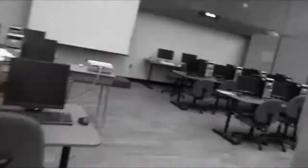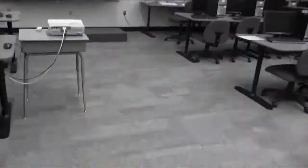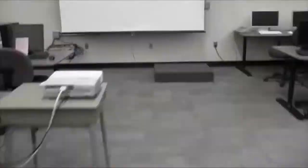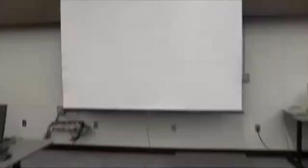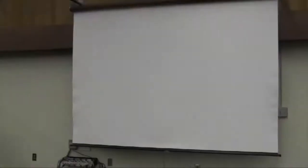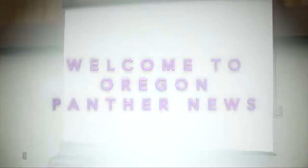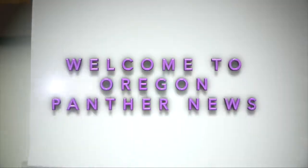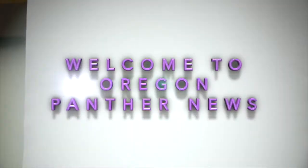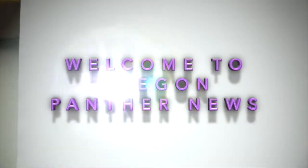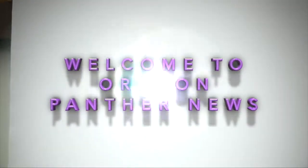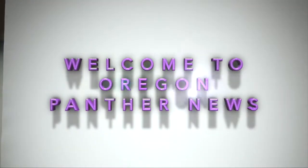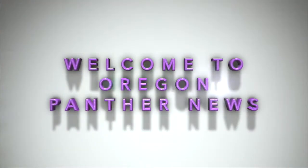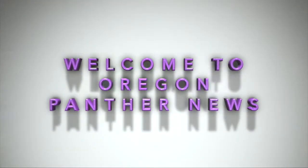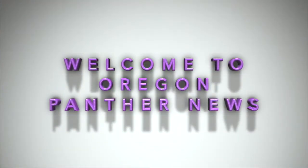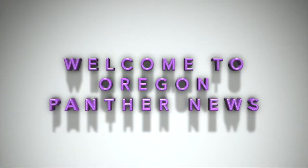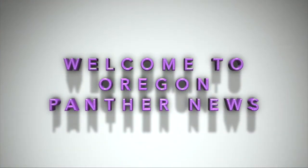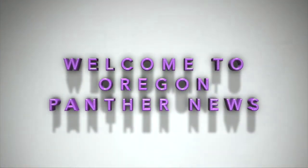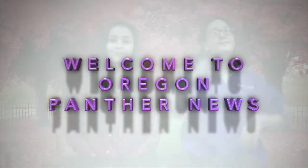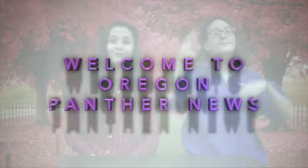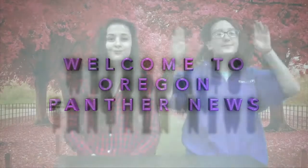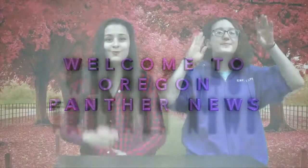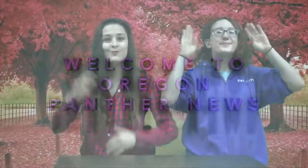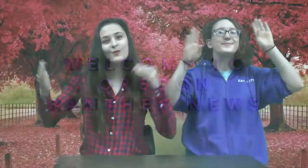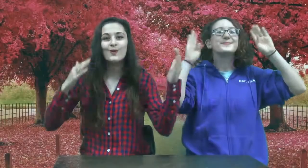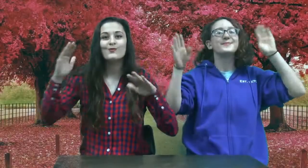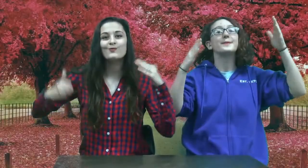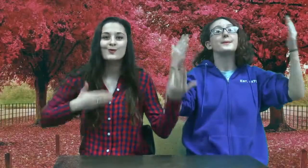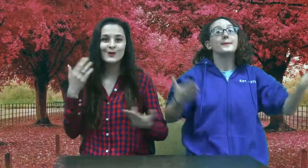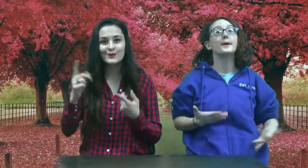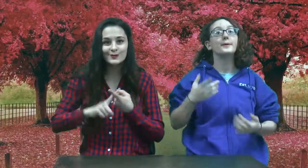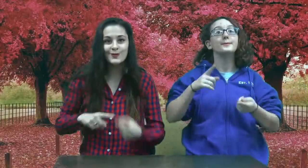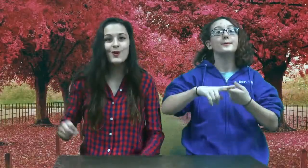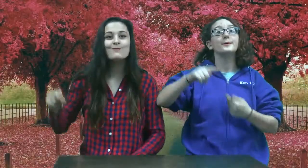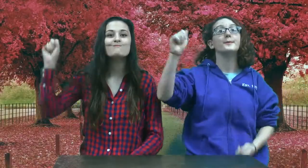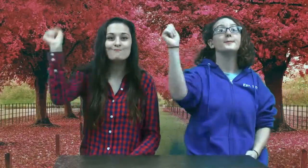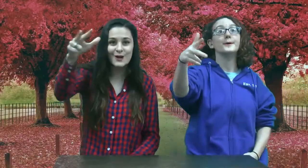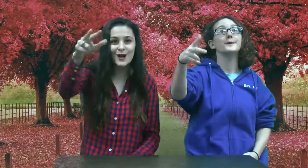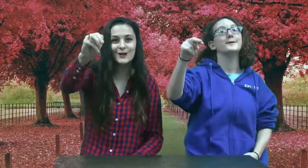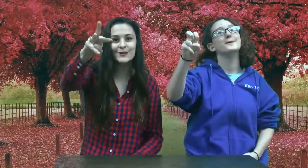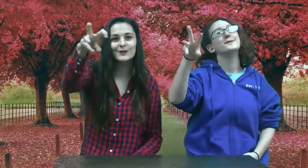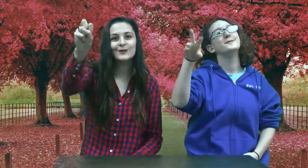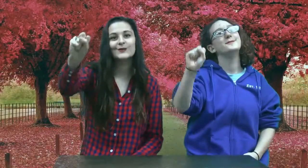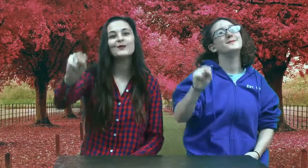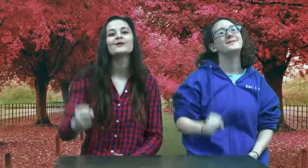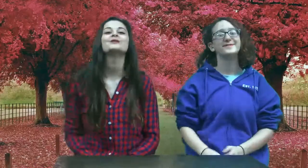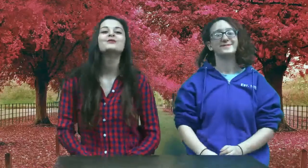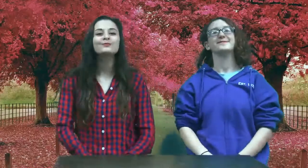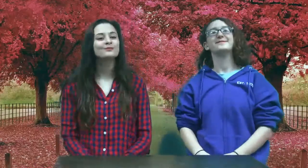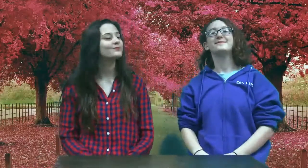Marisha and Jamila: Welcome to Oregon Panther’s News!